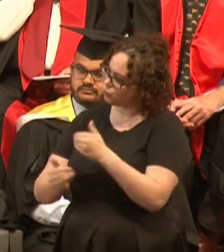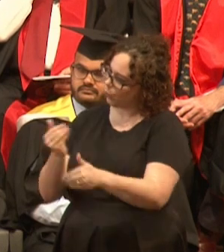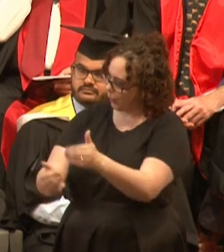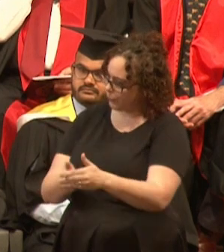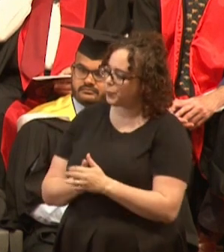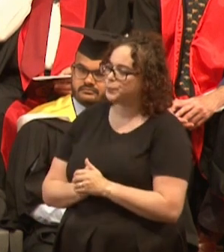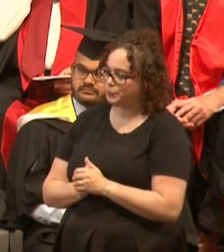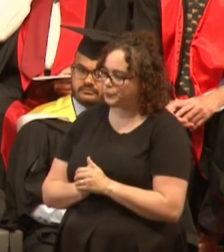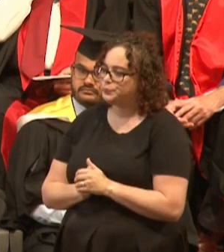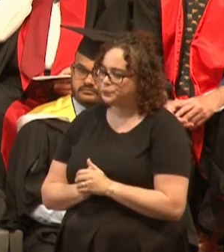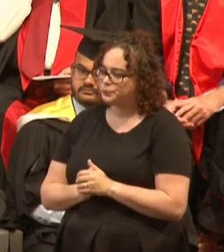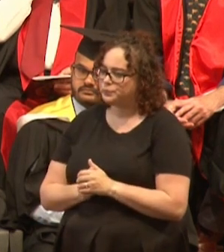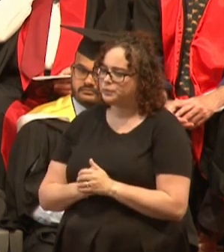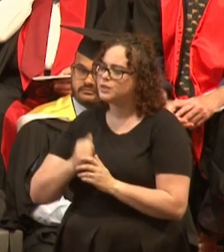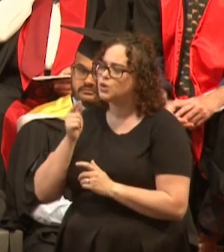Admit your mistakes and learn from others.